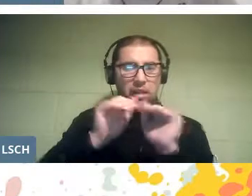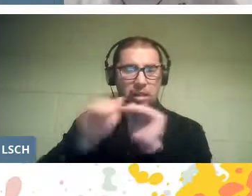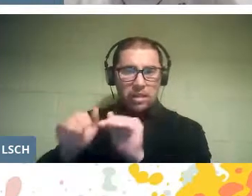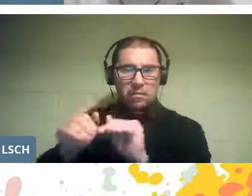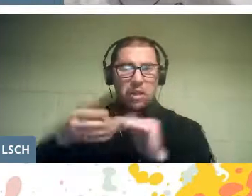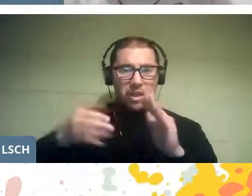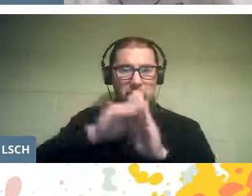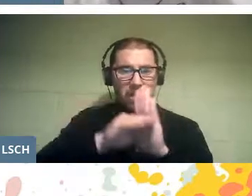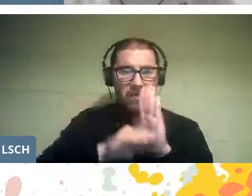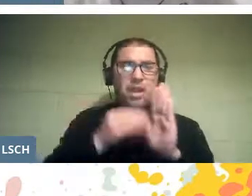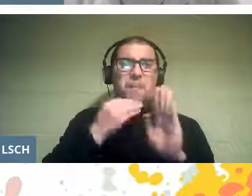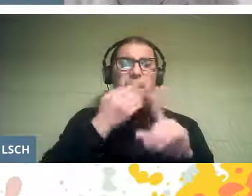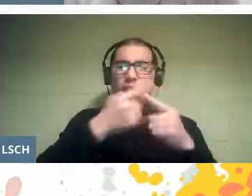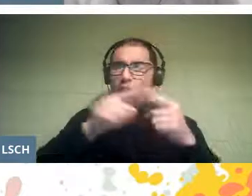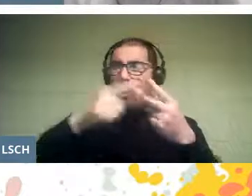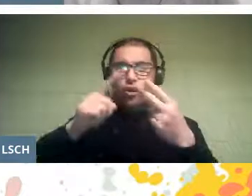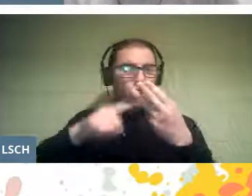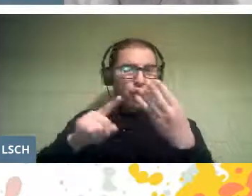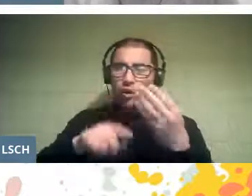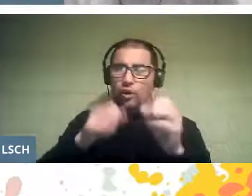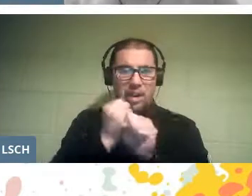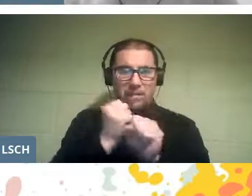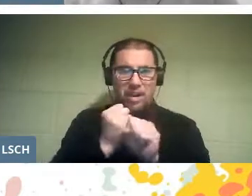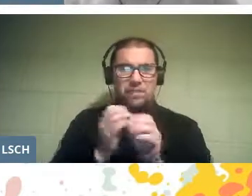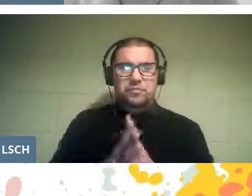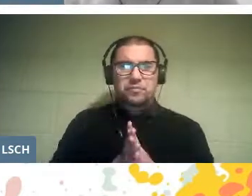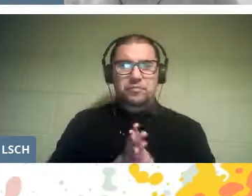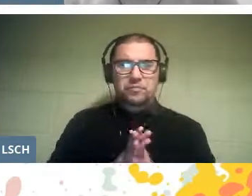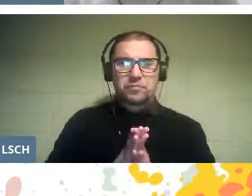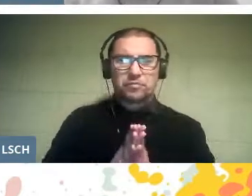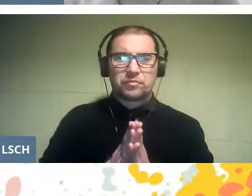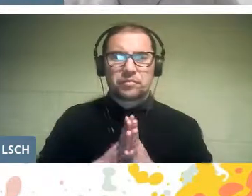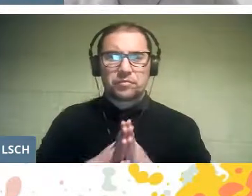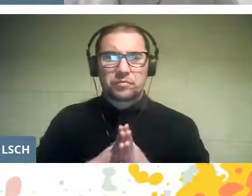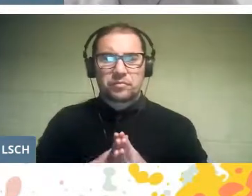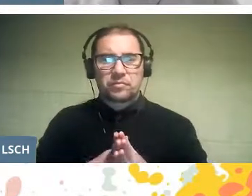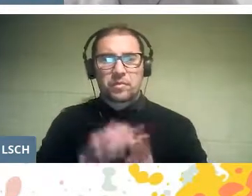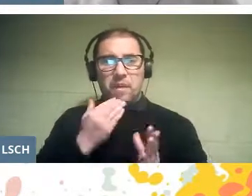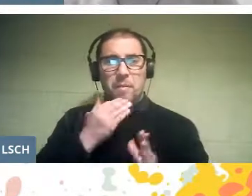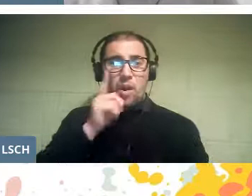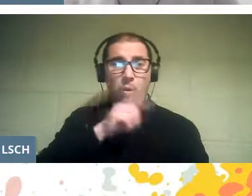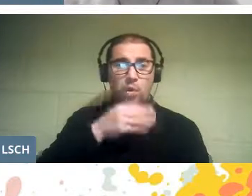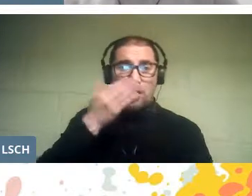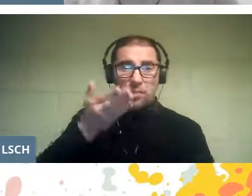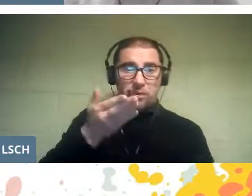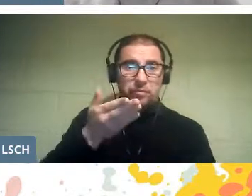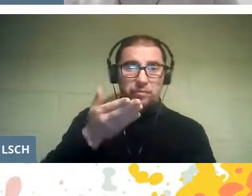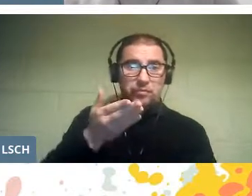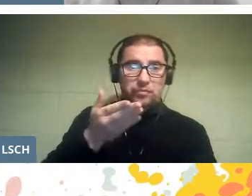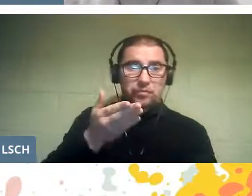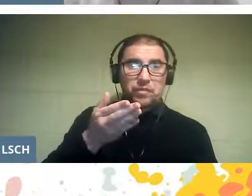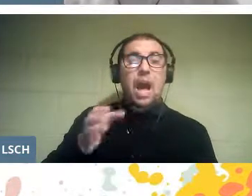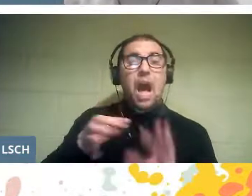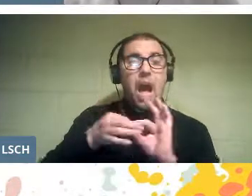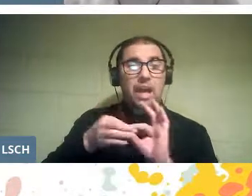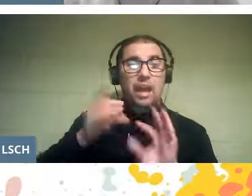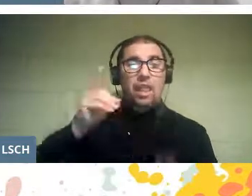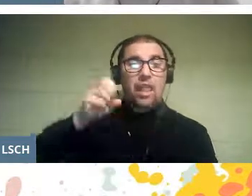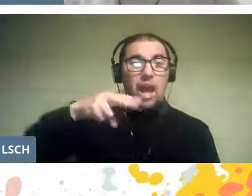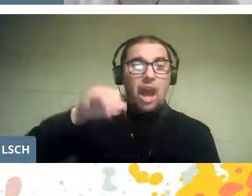obviously, but many others, and finally I want to thank Daniela Millar,